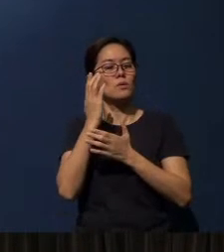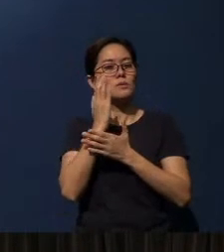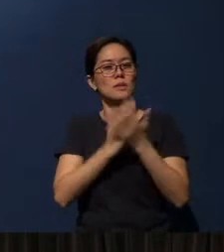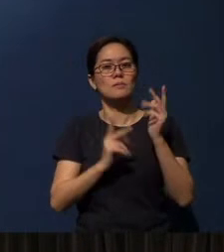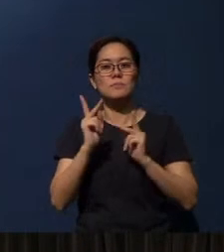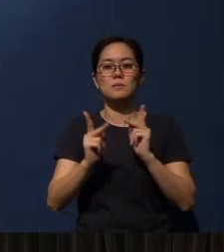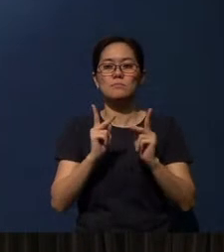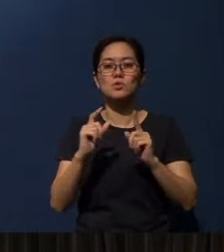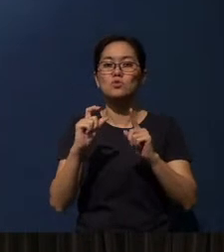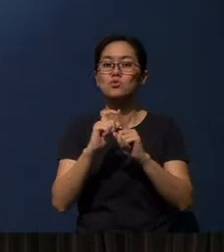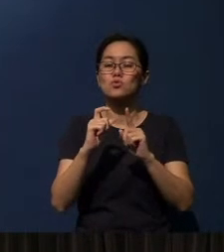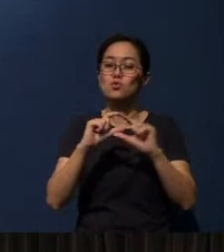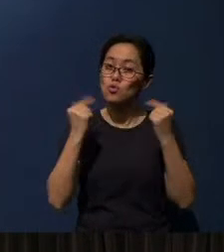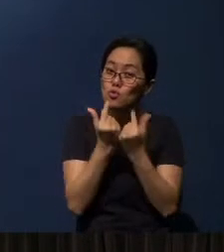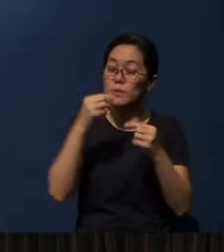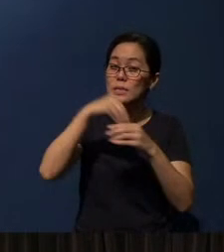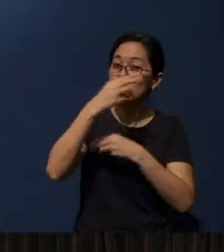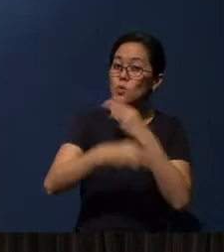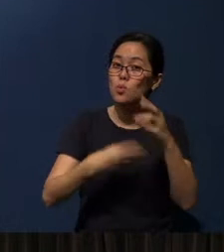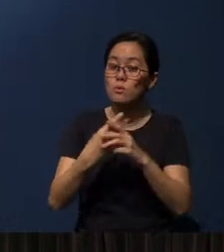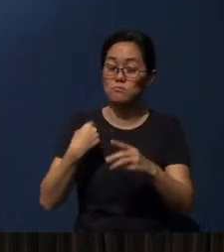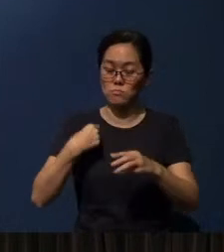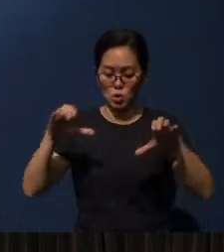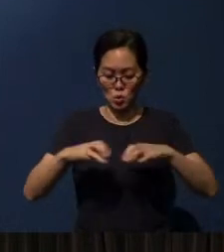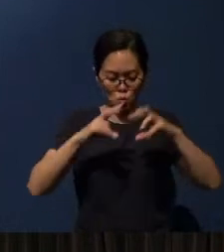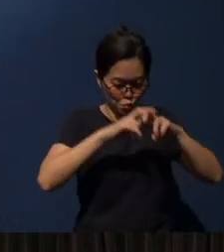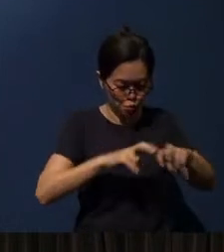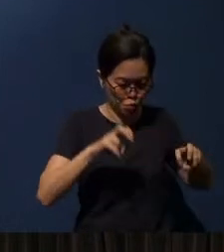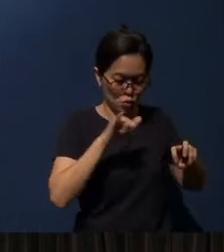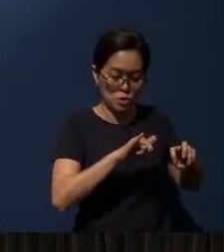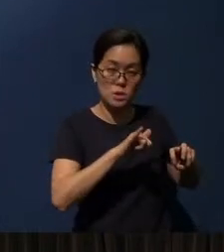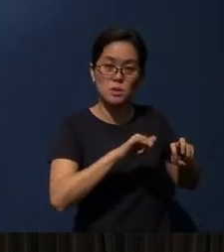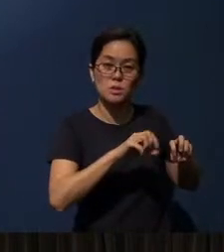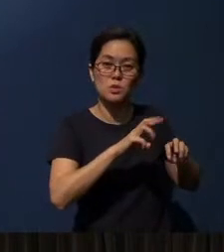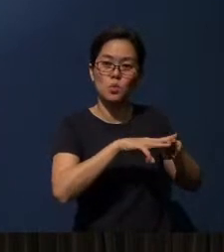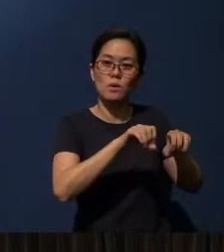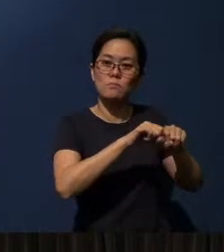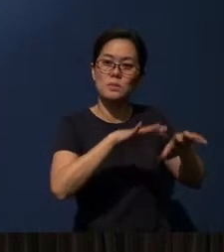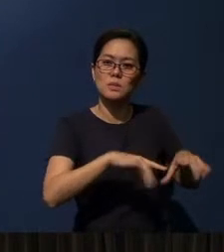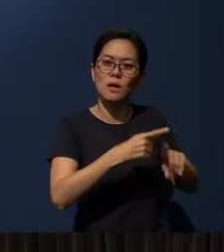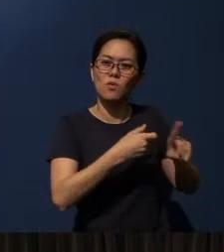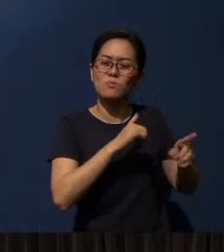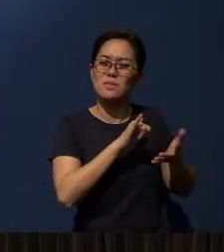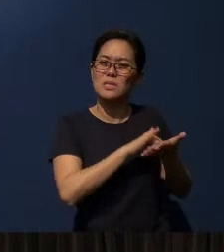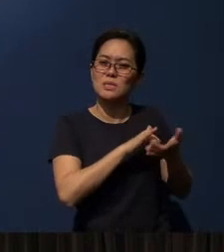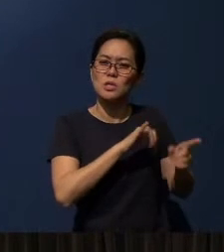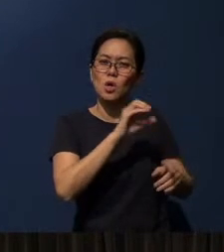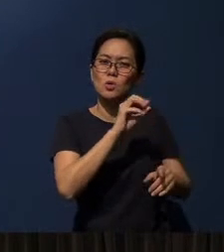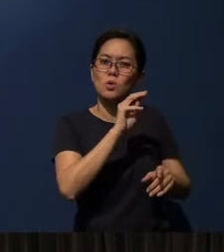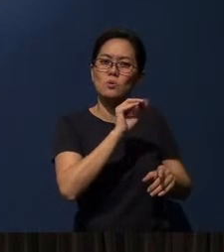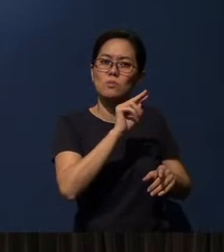I did a research from this website - what do you call it - Omniglot,